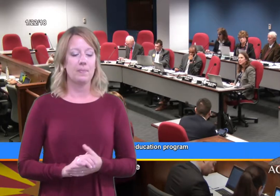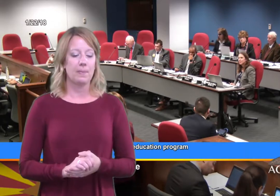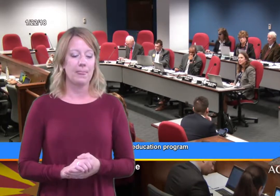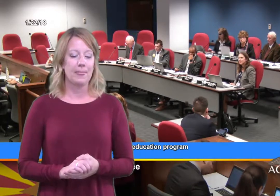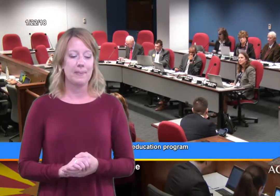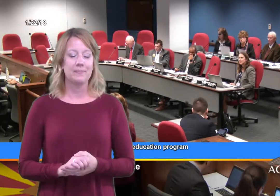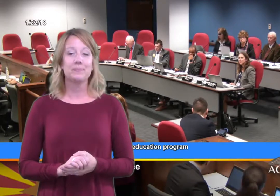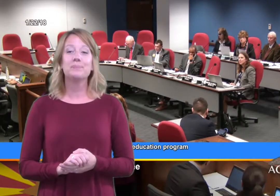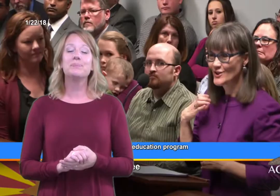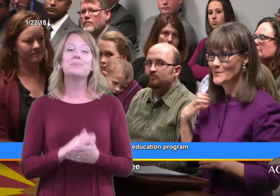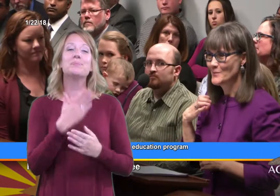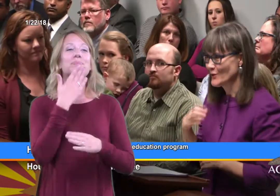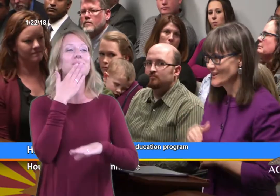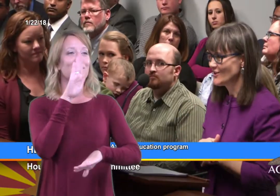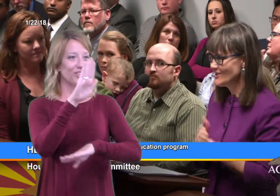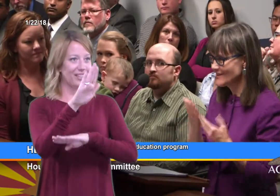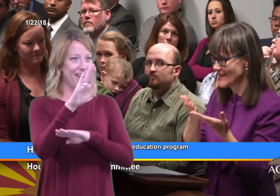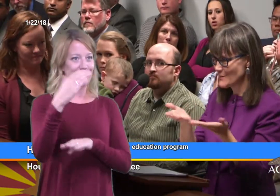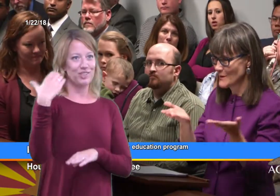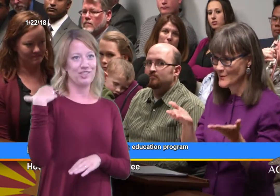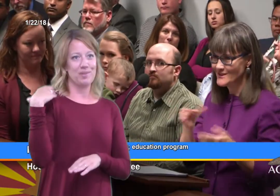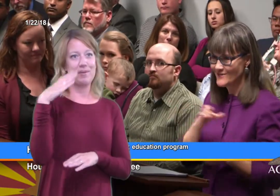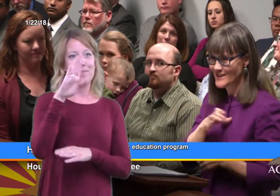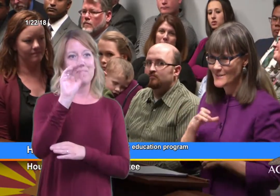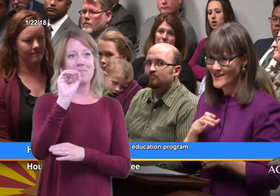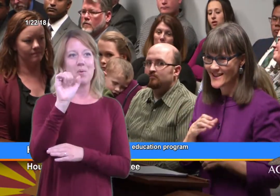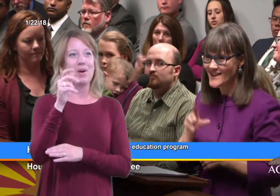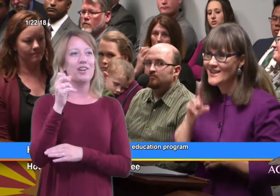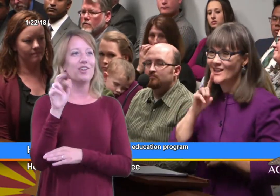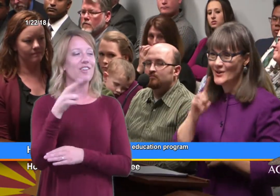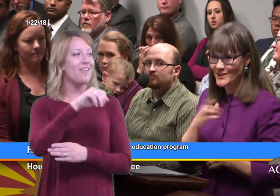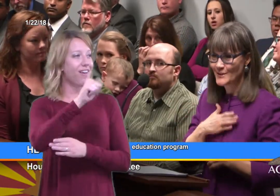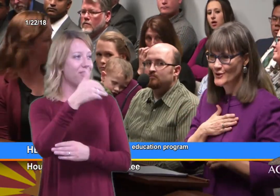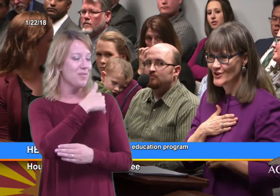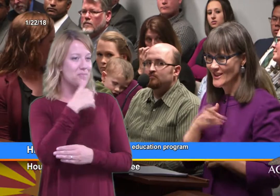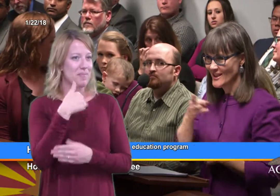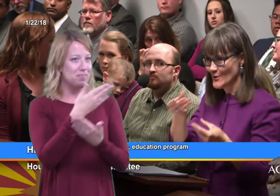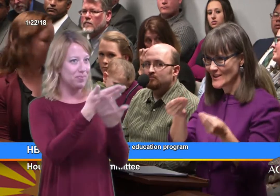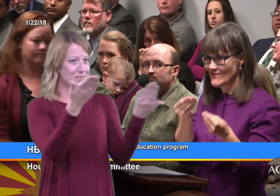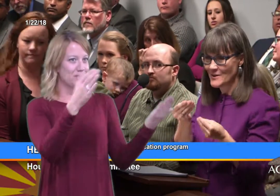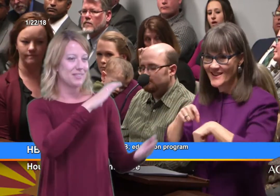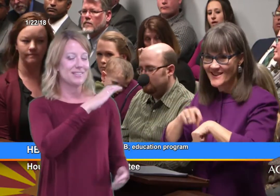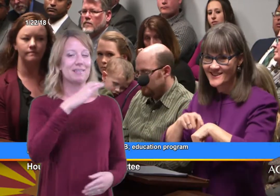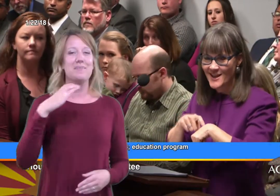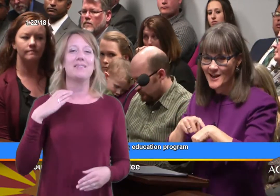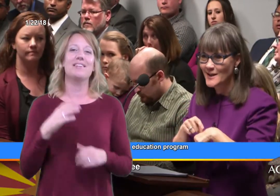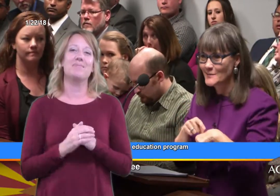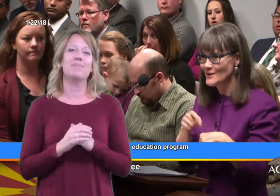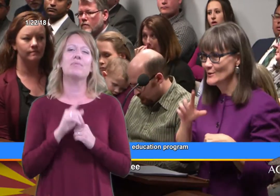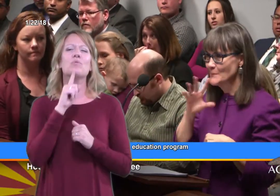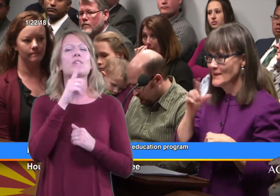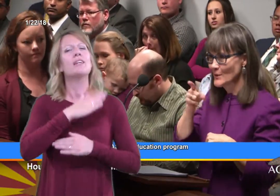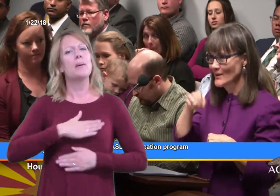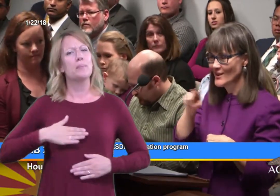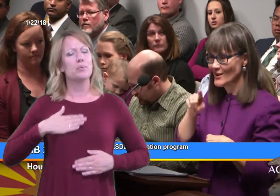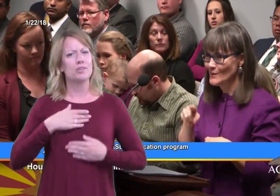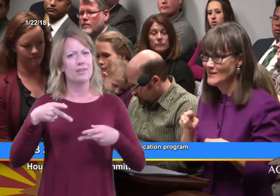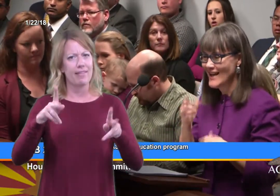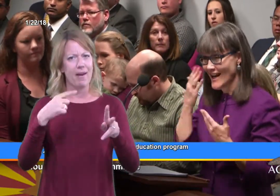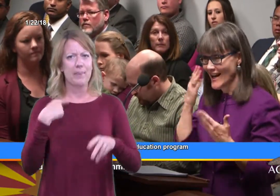Good afternoon Chairman Boyer and members of the committee, I really appreciate you giving me this time to speak with you.